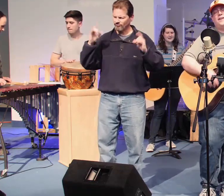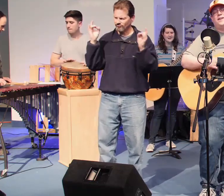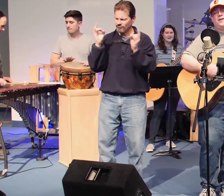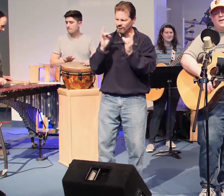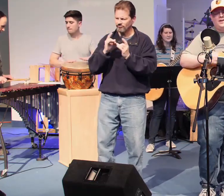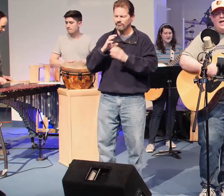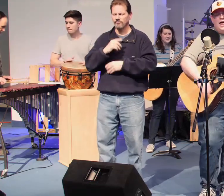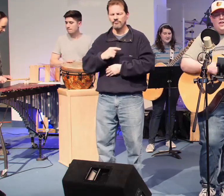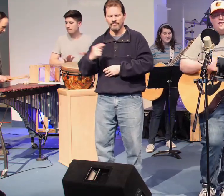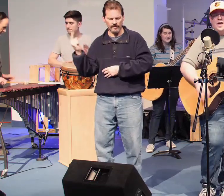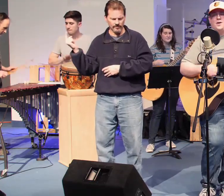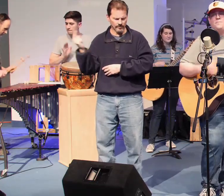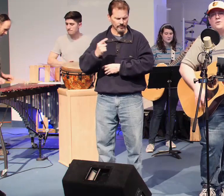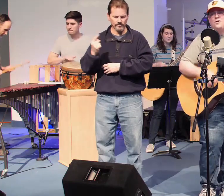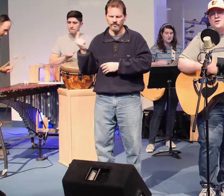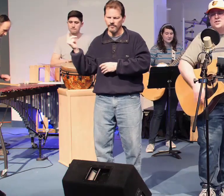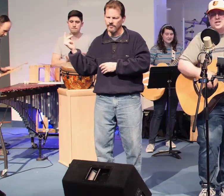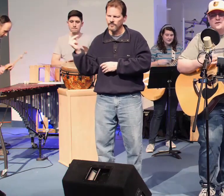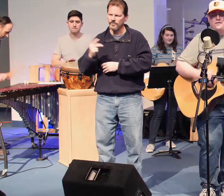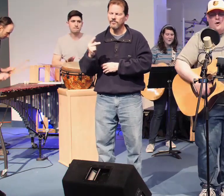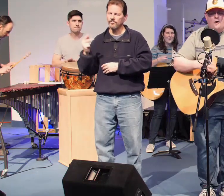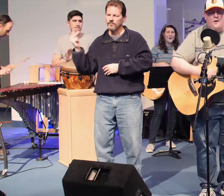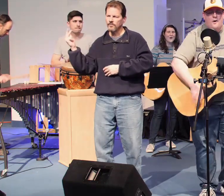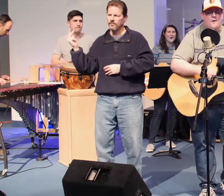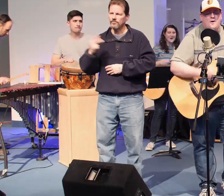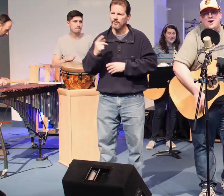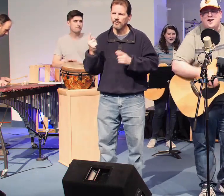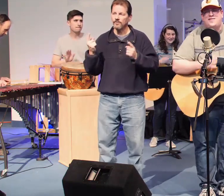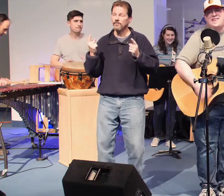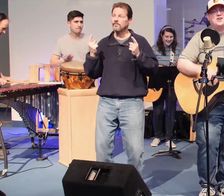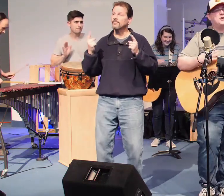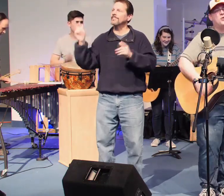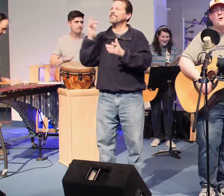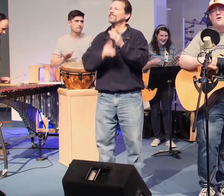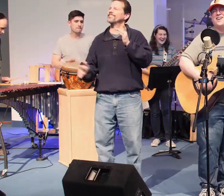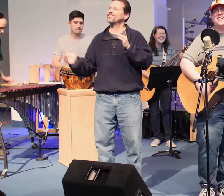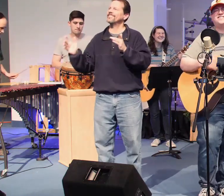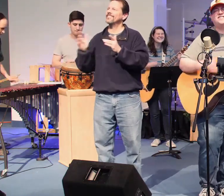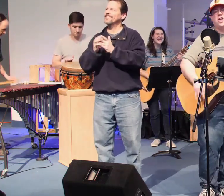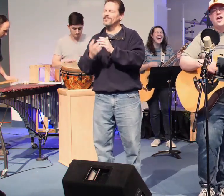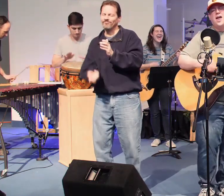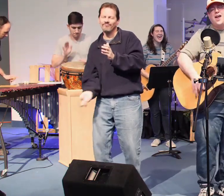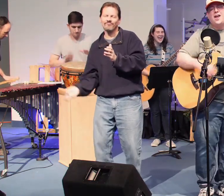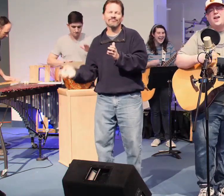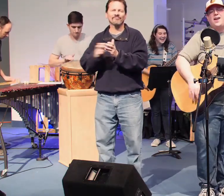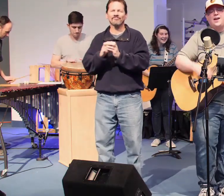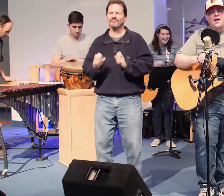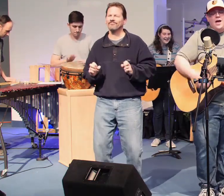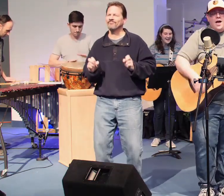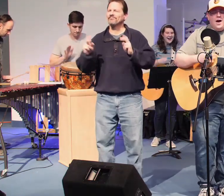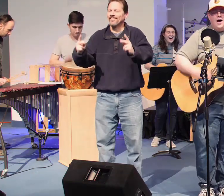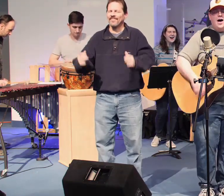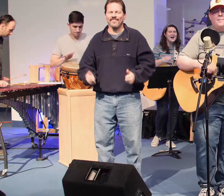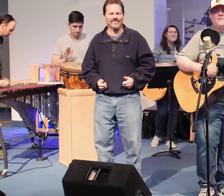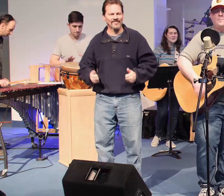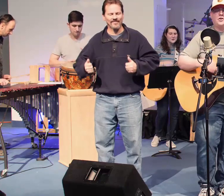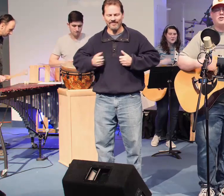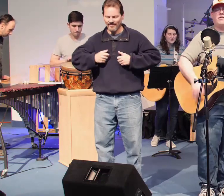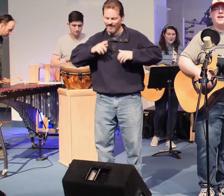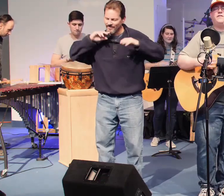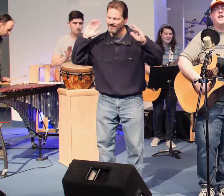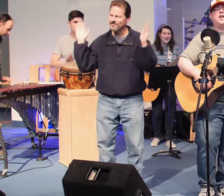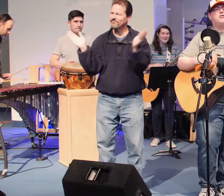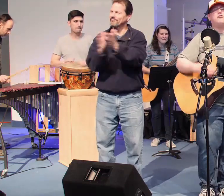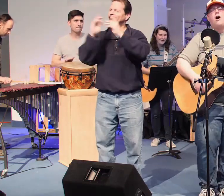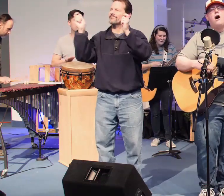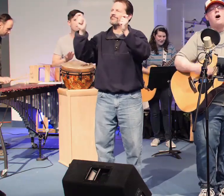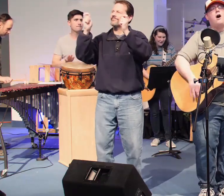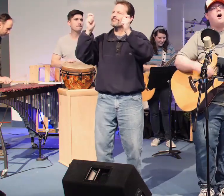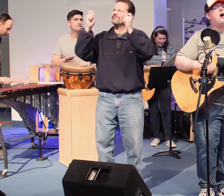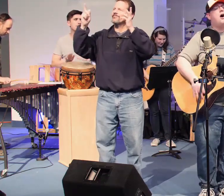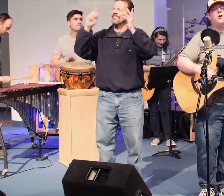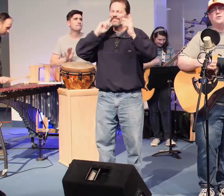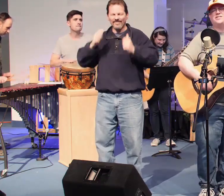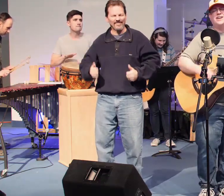Then bursting forth in glorious day Up from the grave He rose again